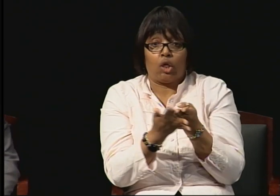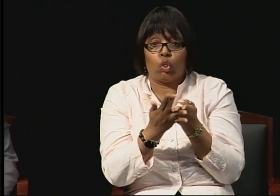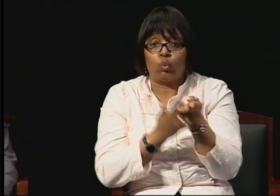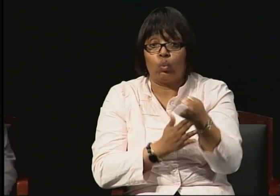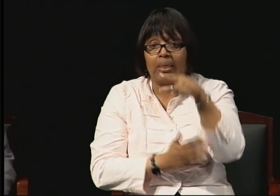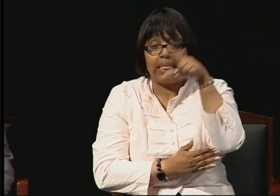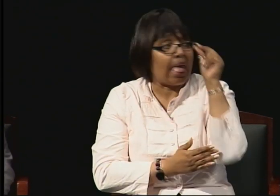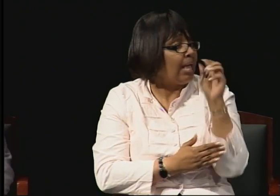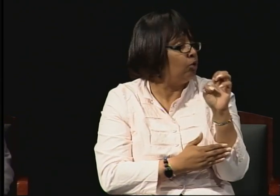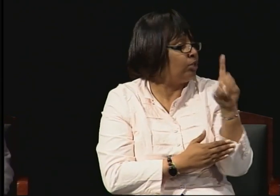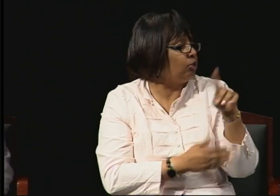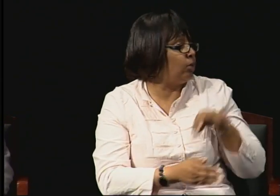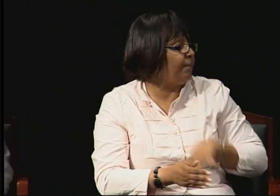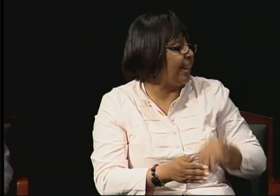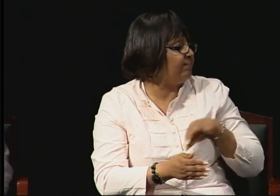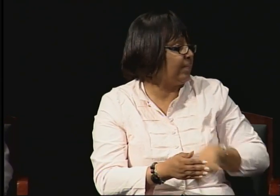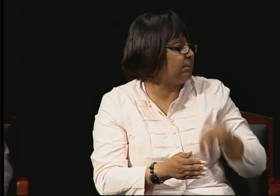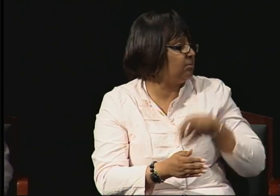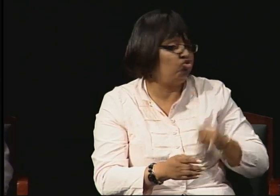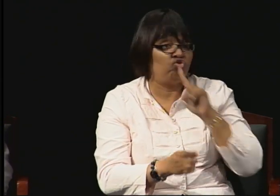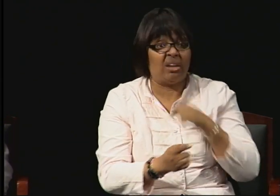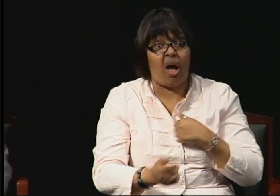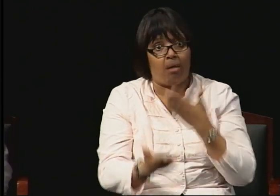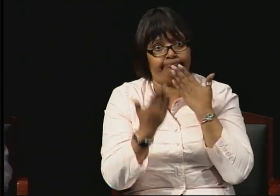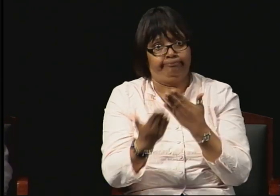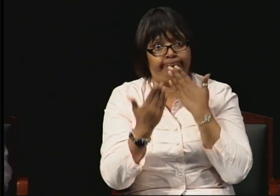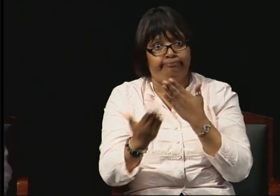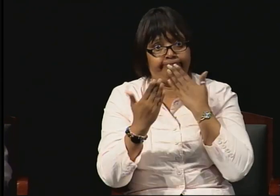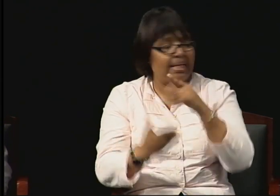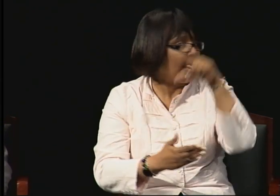If not for that, I wouldn't have my PhD. I don't believe I would.